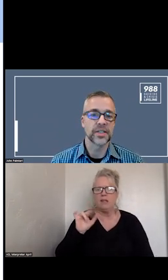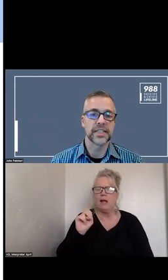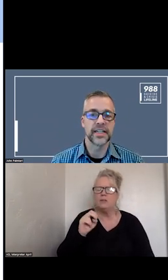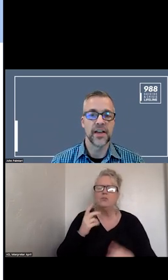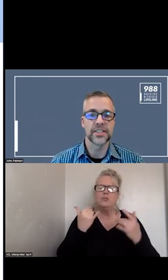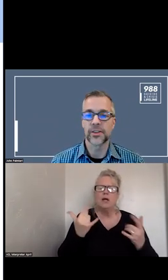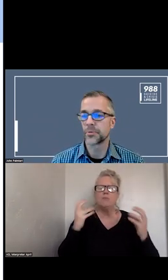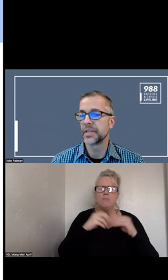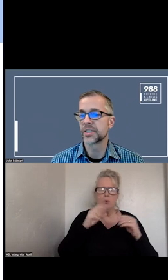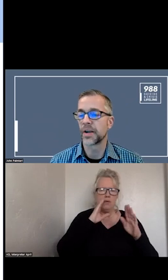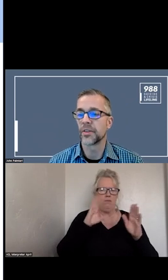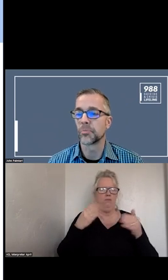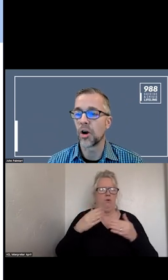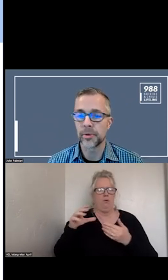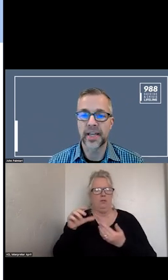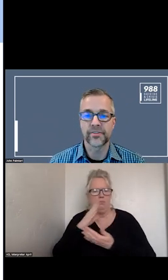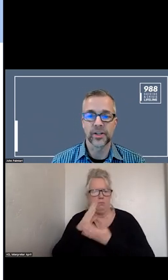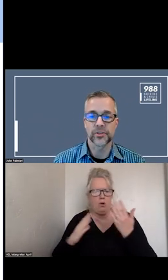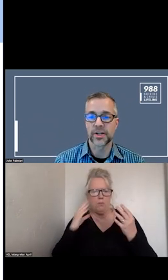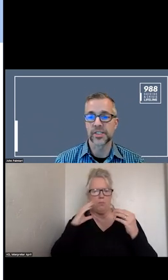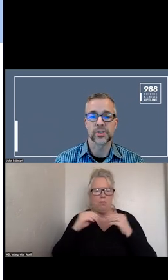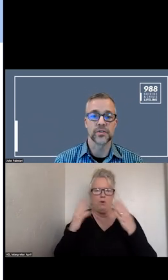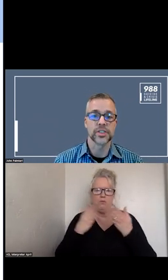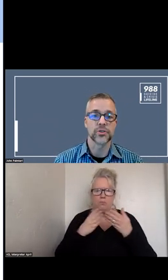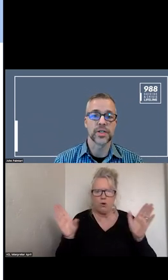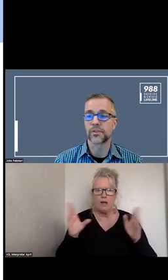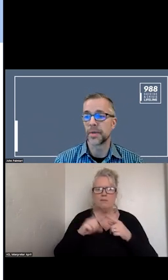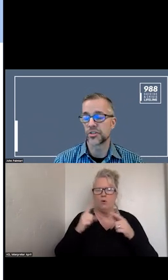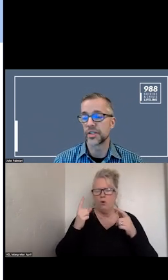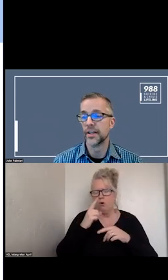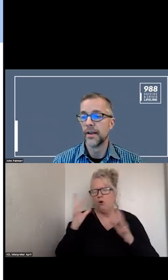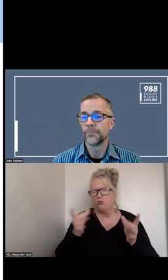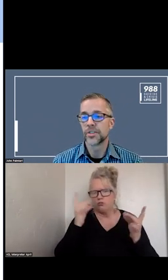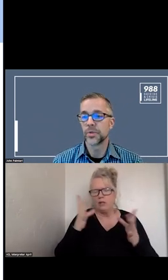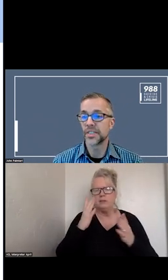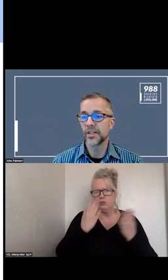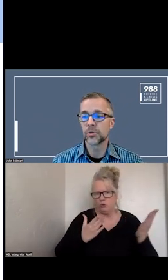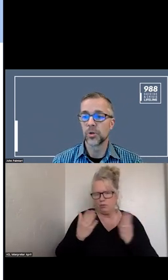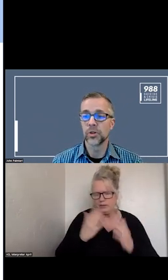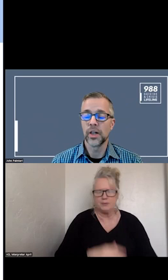FOCUSSED ON THE OTHER PIECE AROUND BROADER SERVICES AND TRANSFORMATION. WE SEE OUR ROLE